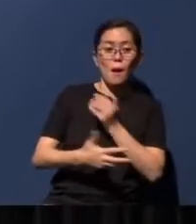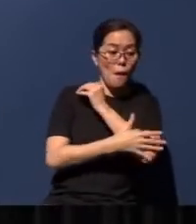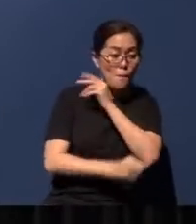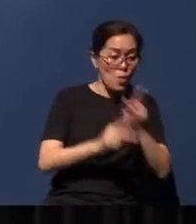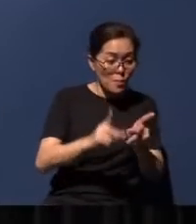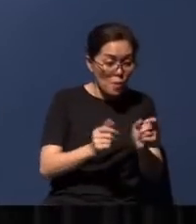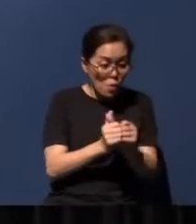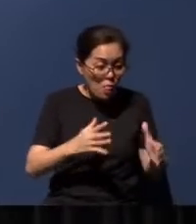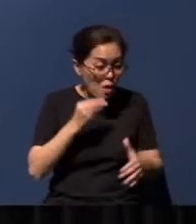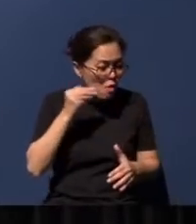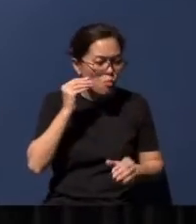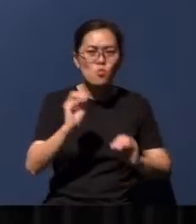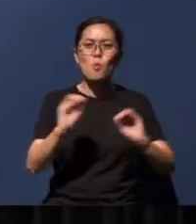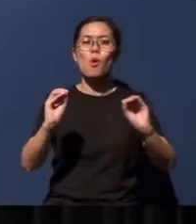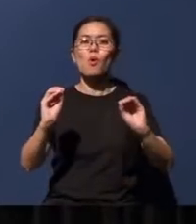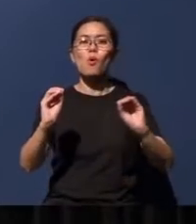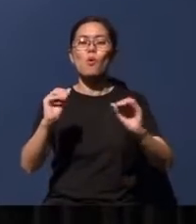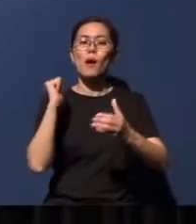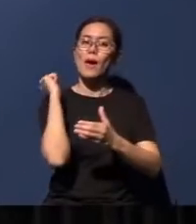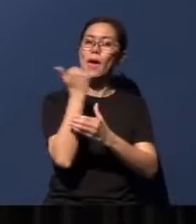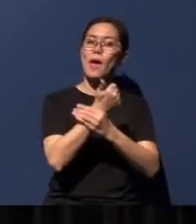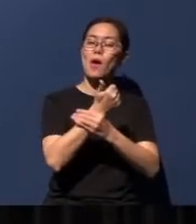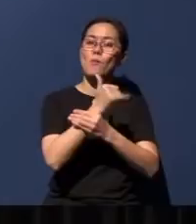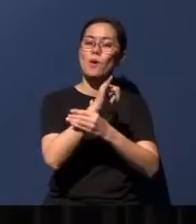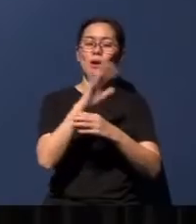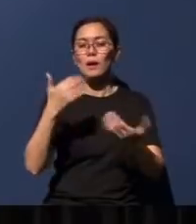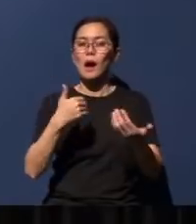You know, our brother Abraham Yeo - he's in my cell group by the way - Abraham